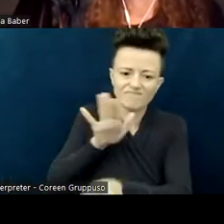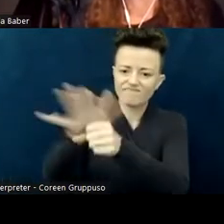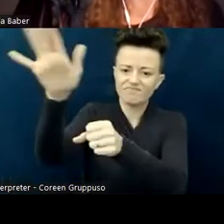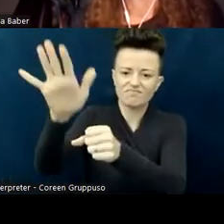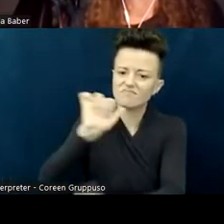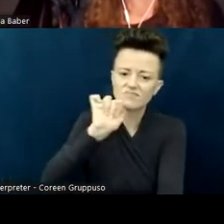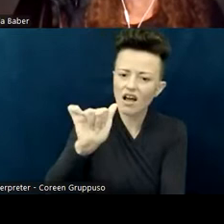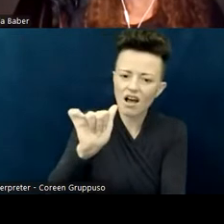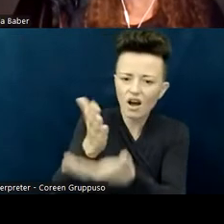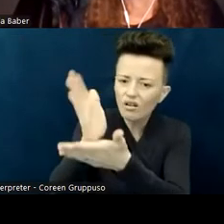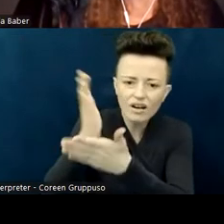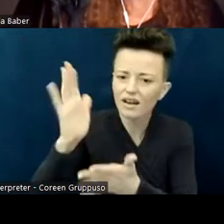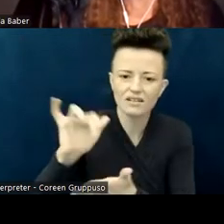that you don't belong.